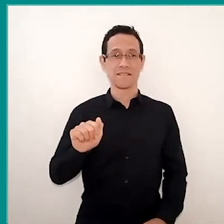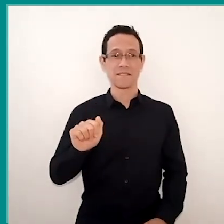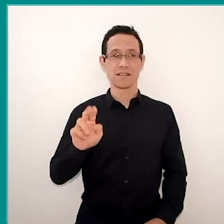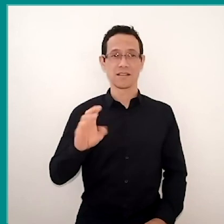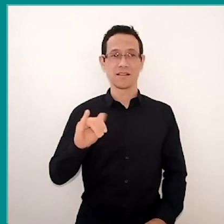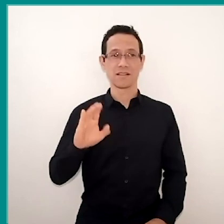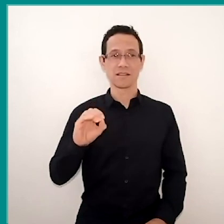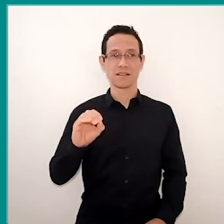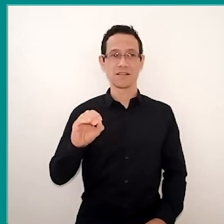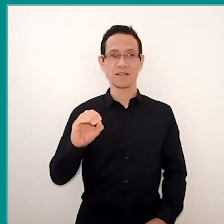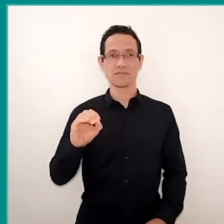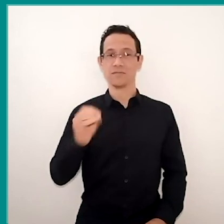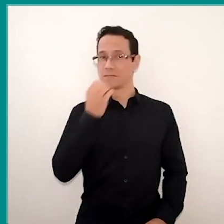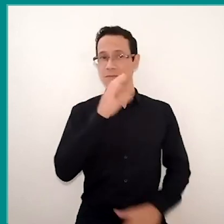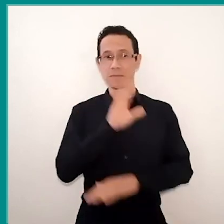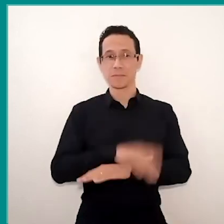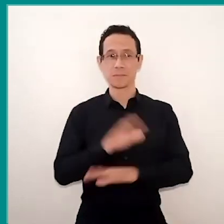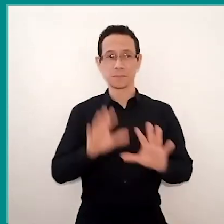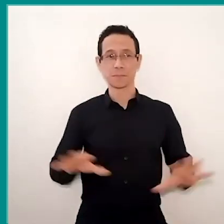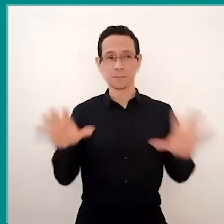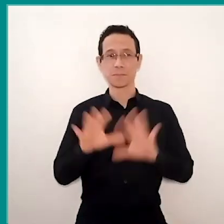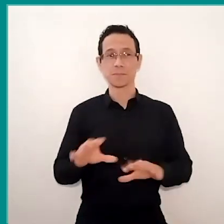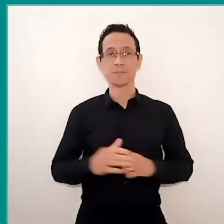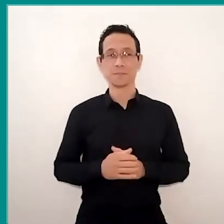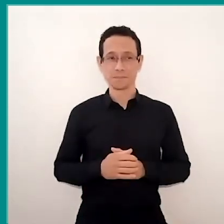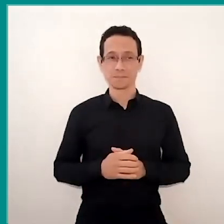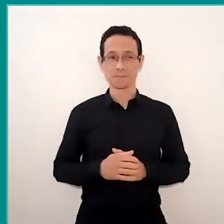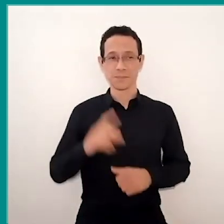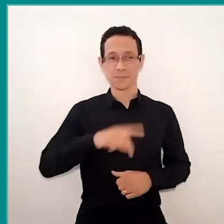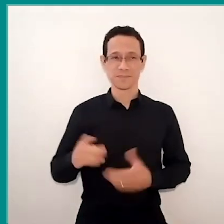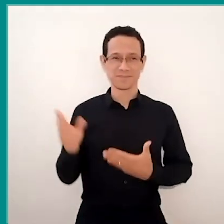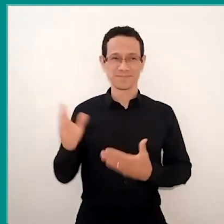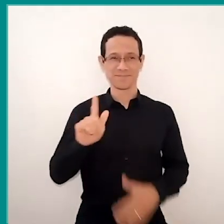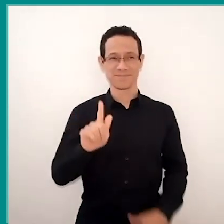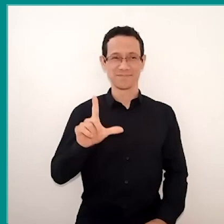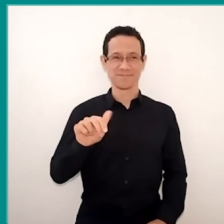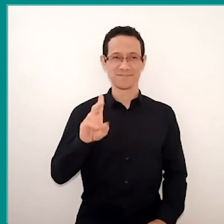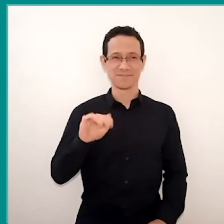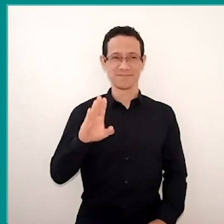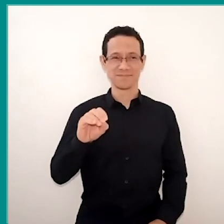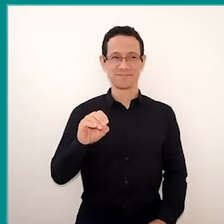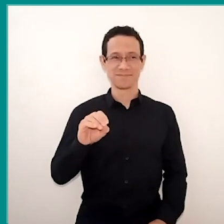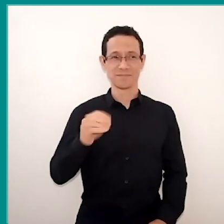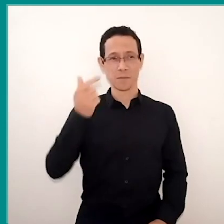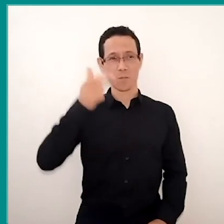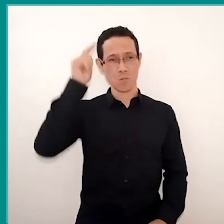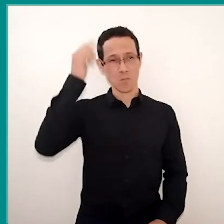Good afternoon everyone. I'm Professor Glaucio Ramos, black, a very few hair, already coming to baldness,